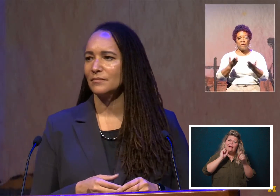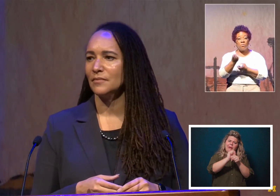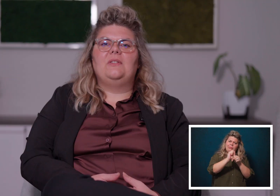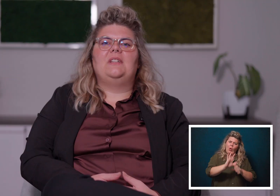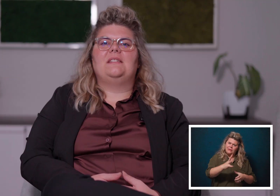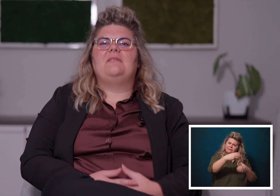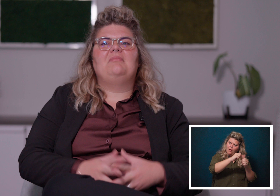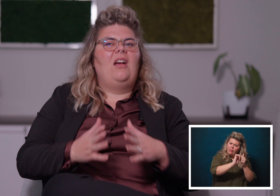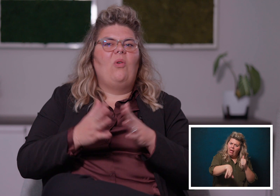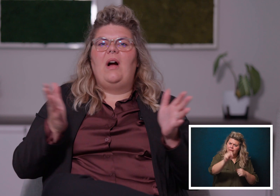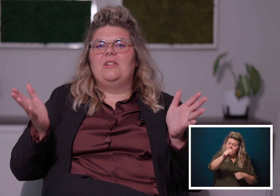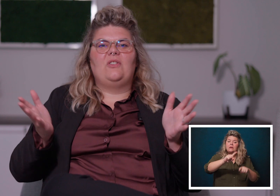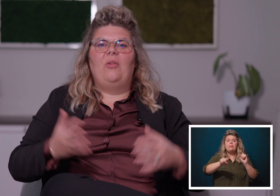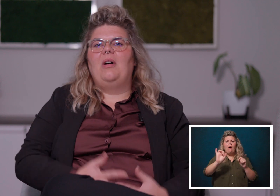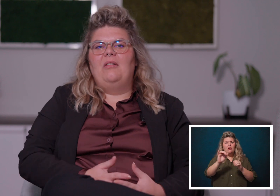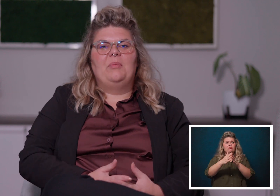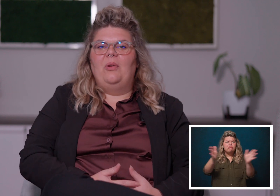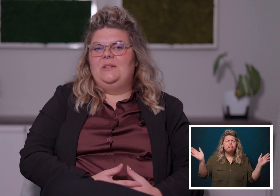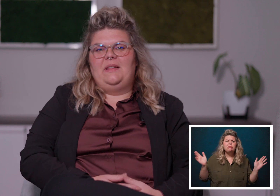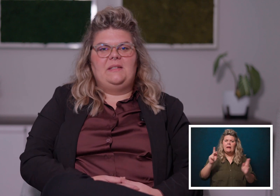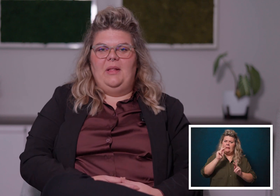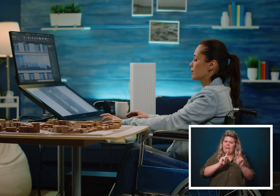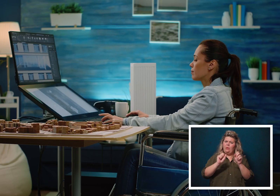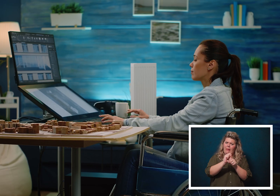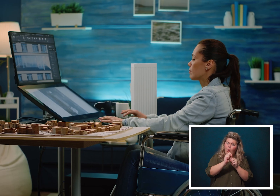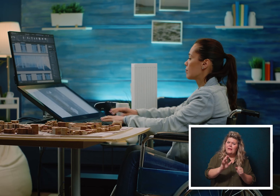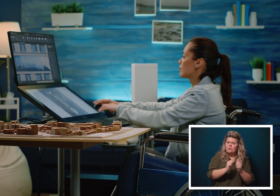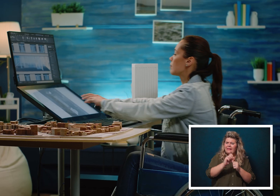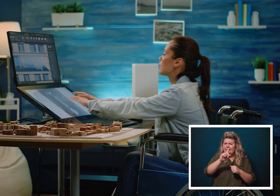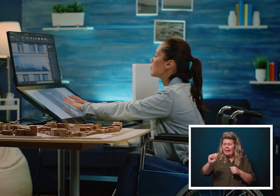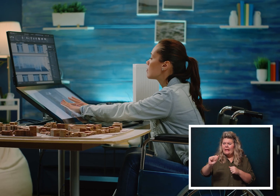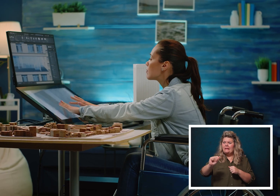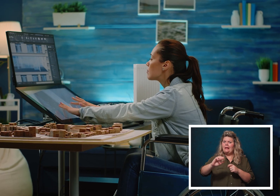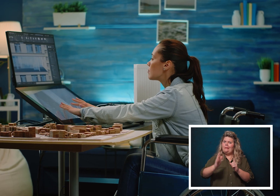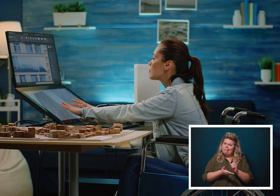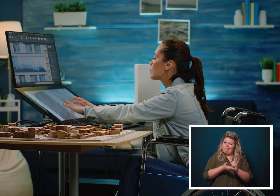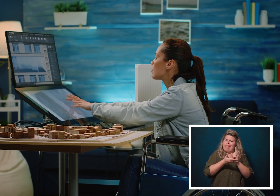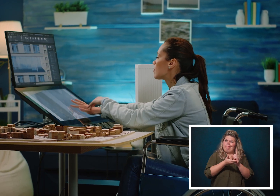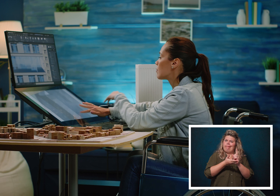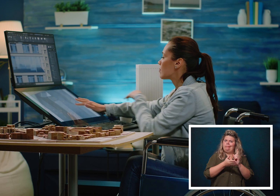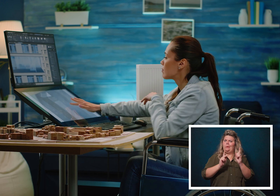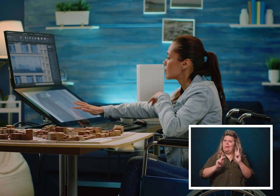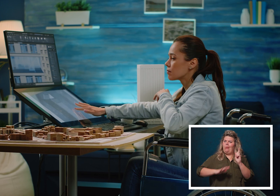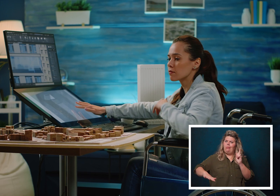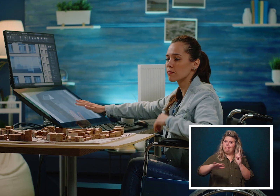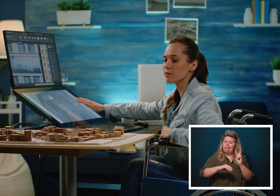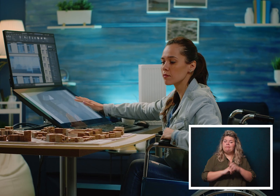but also just a wider scope of employees with disabilities, and gives them a chance to be at the forefront. The university can help